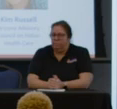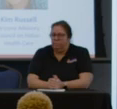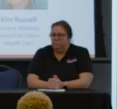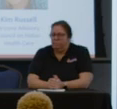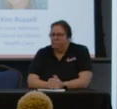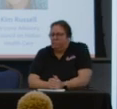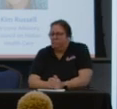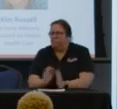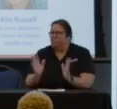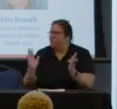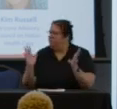Yeah. Clap for Kim. (audience applauding) Clap for Kim.